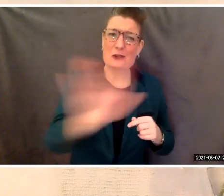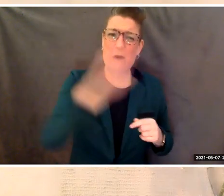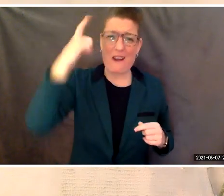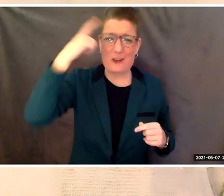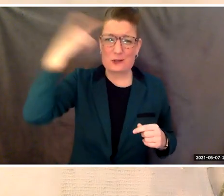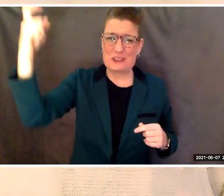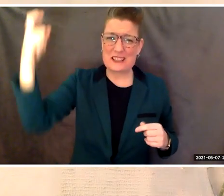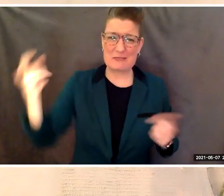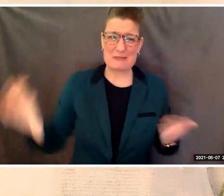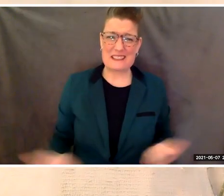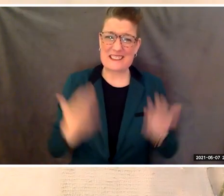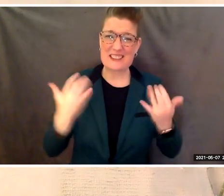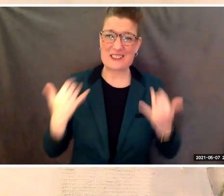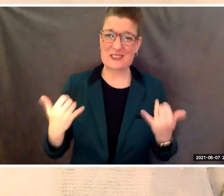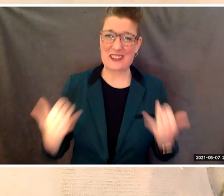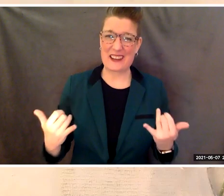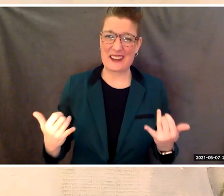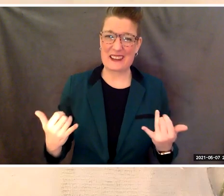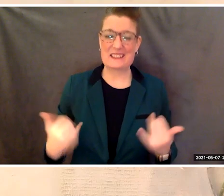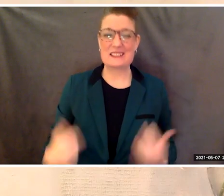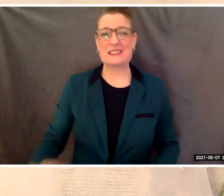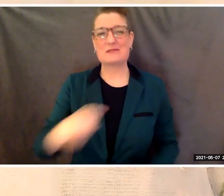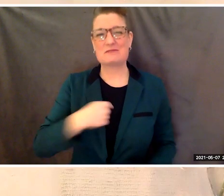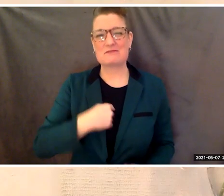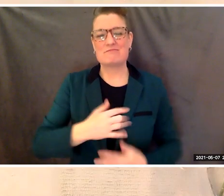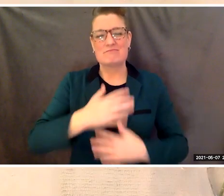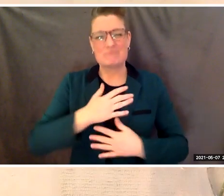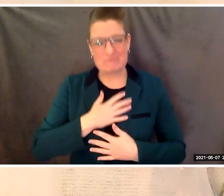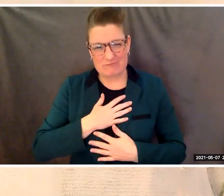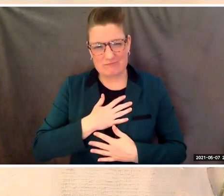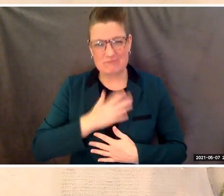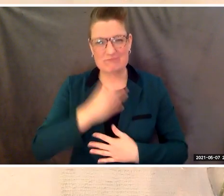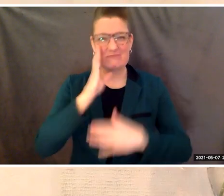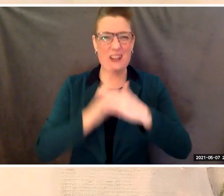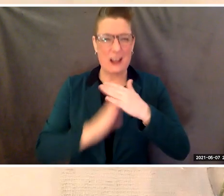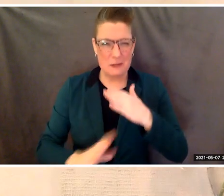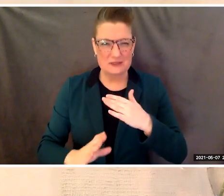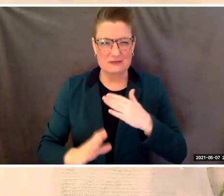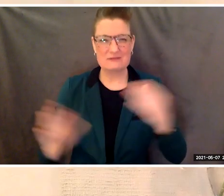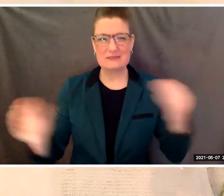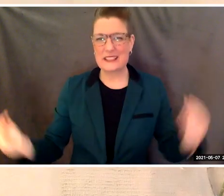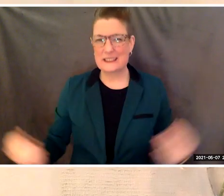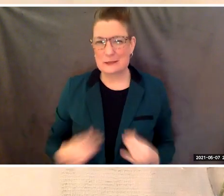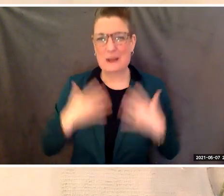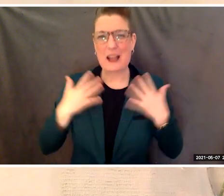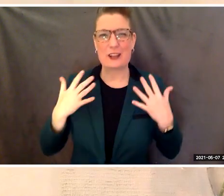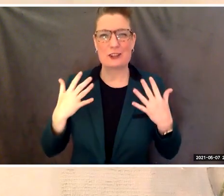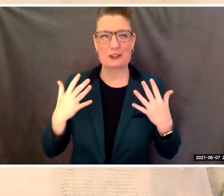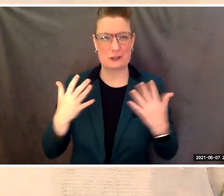and I am so humbled, so inspired by you.